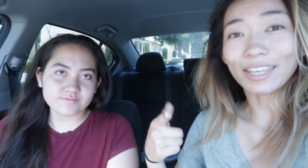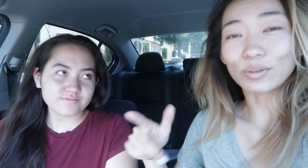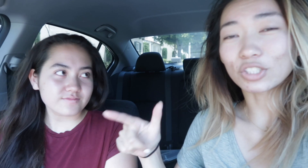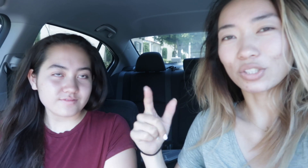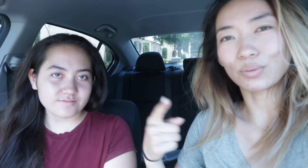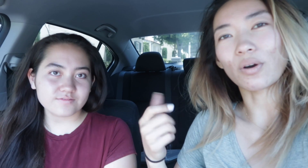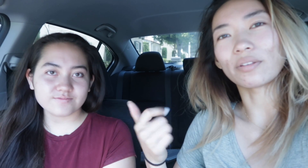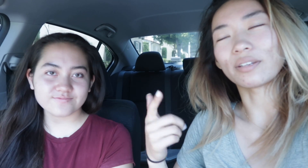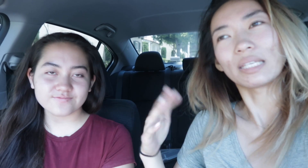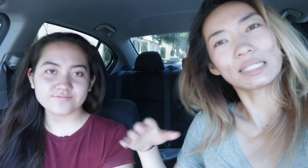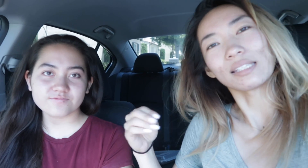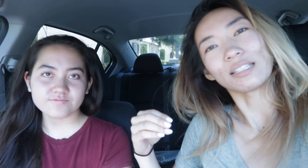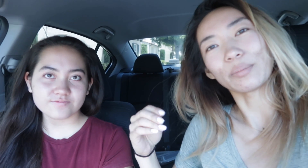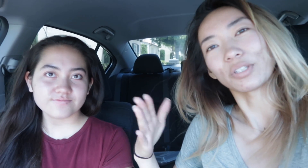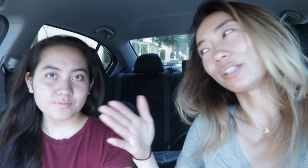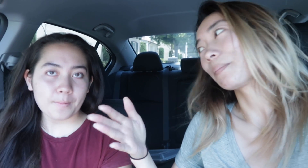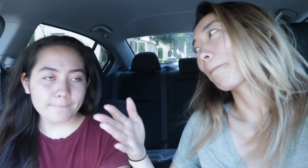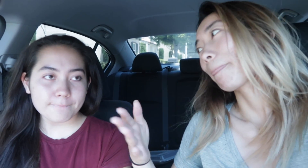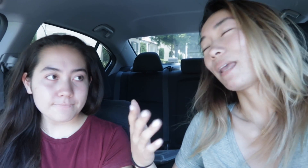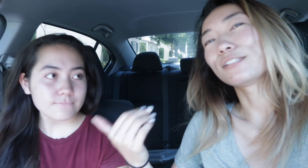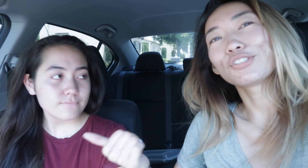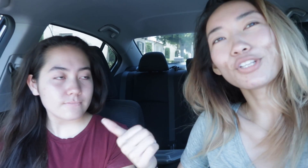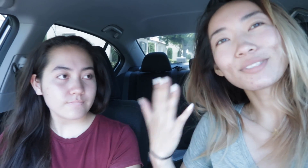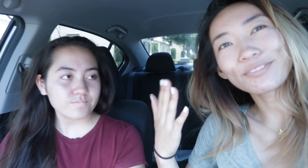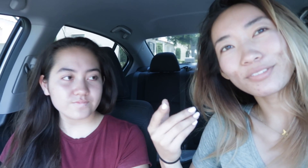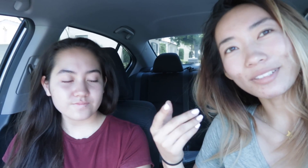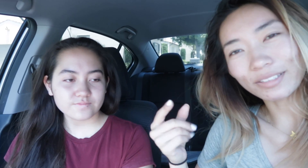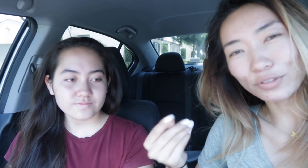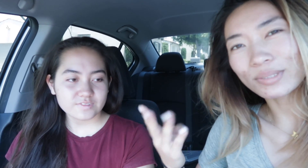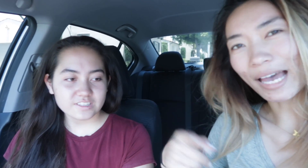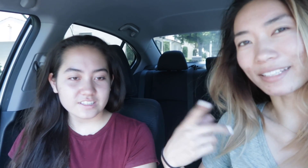language to all the kids in the neighborhood and so she knows a few signs